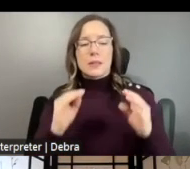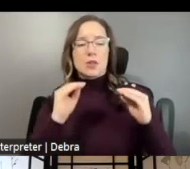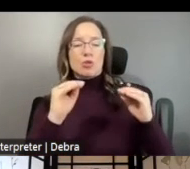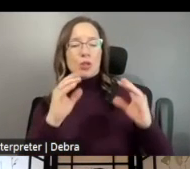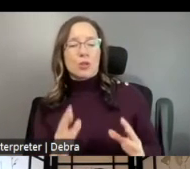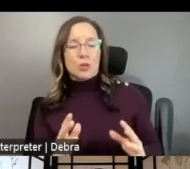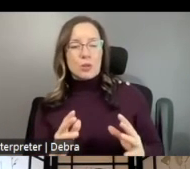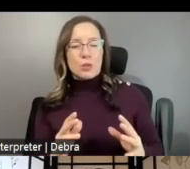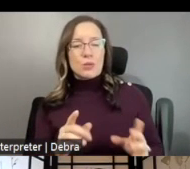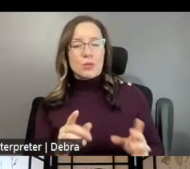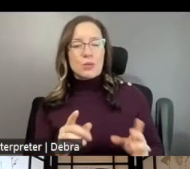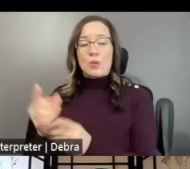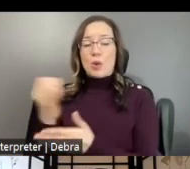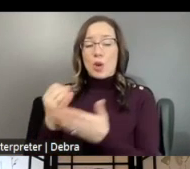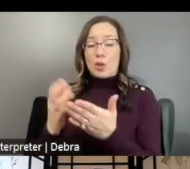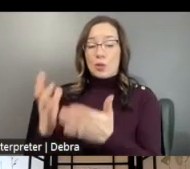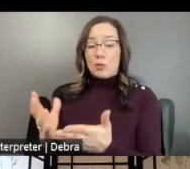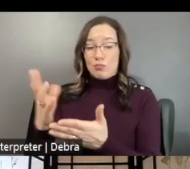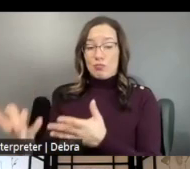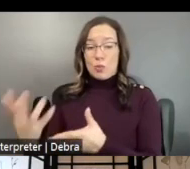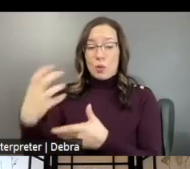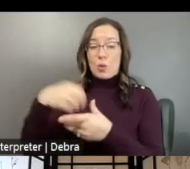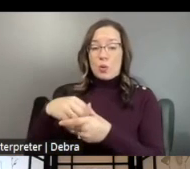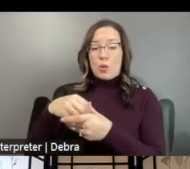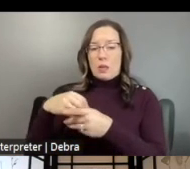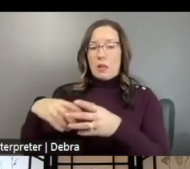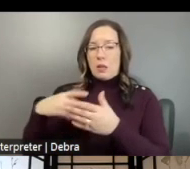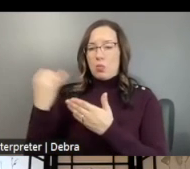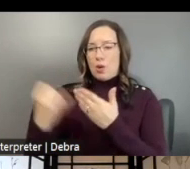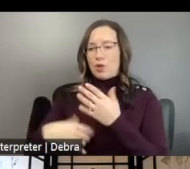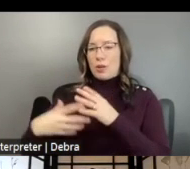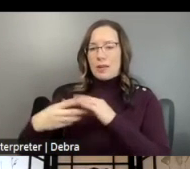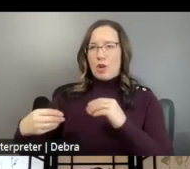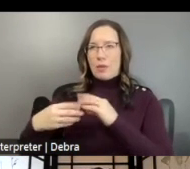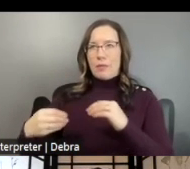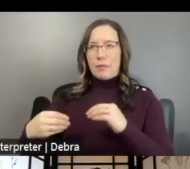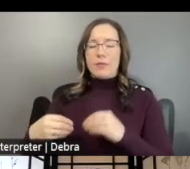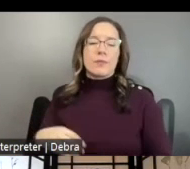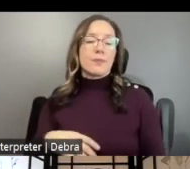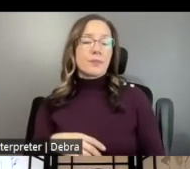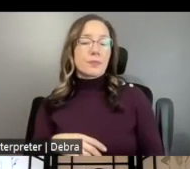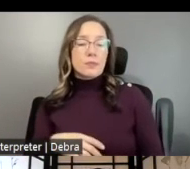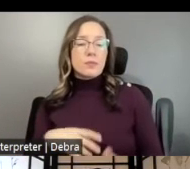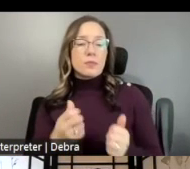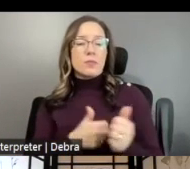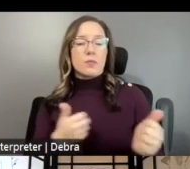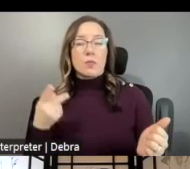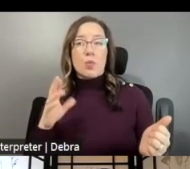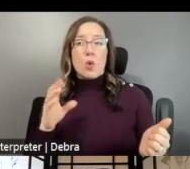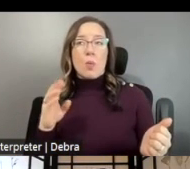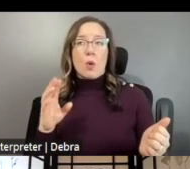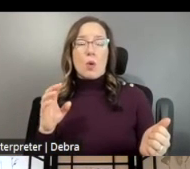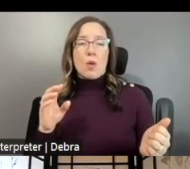AS WELL AS ARTISTS WHO ARE INCLUDED IN THE PROJECT NARRATIVE. AVOID PROMO VIDEOS OR MONTAGES WITH